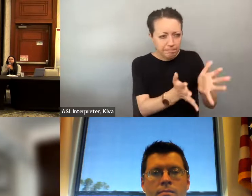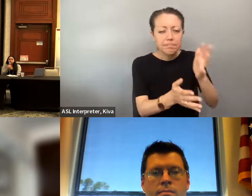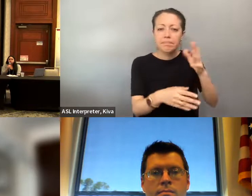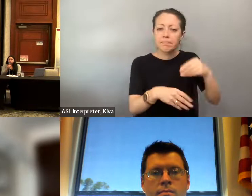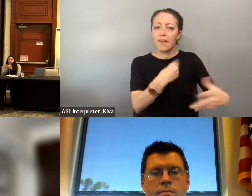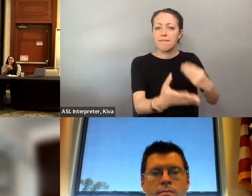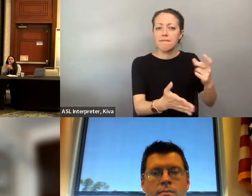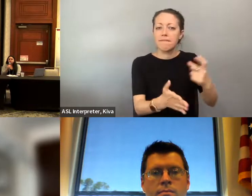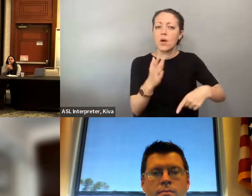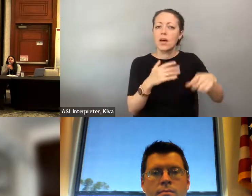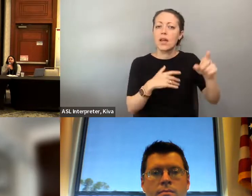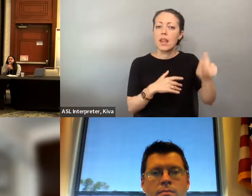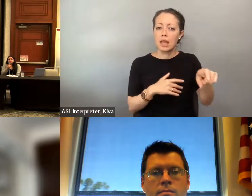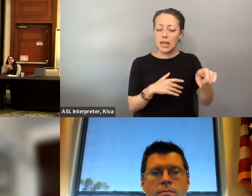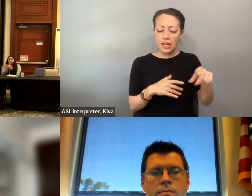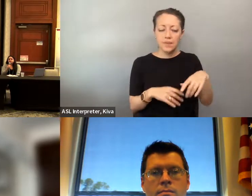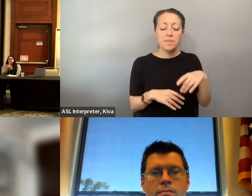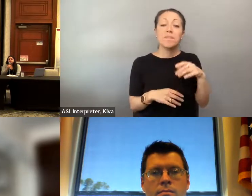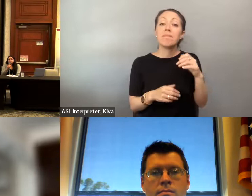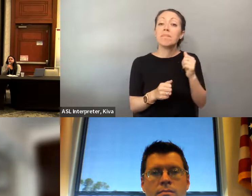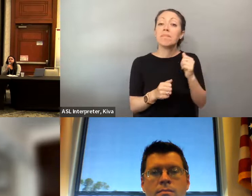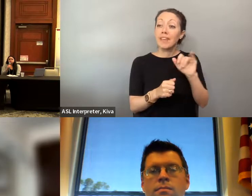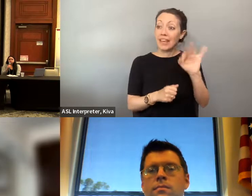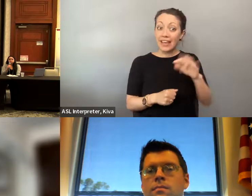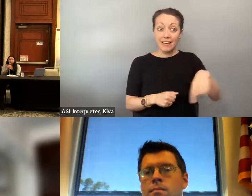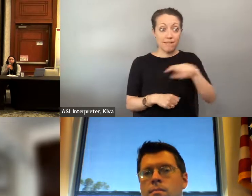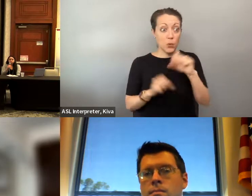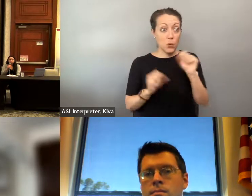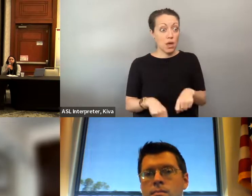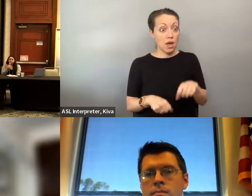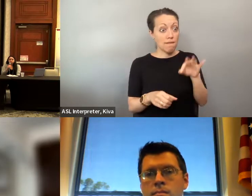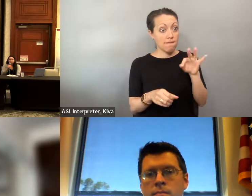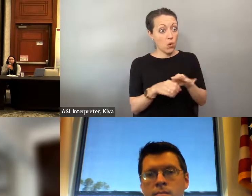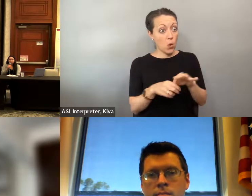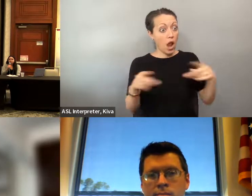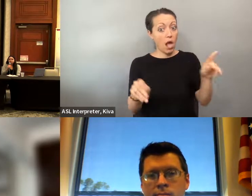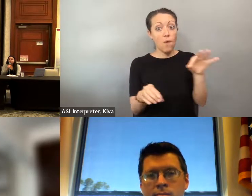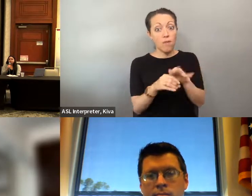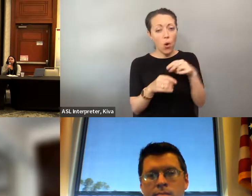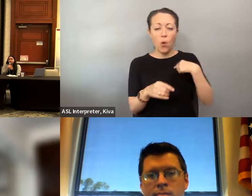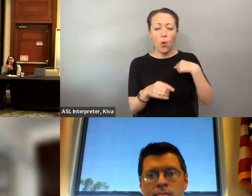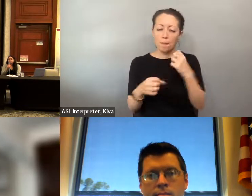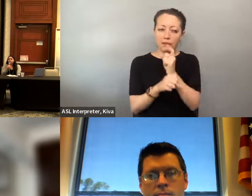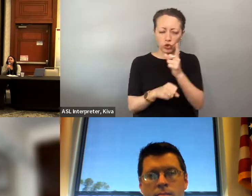able to obtain a state ID or driver's licence. Our ultimate goal is to outfit everyone that's eligible to id or driver's license. Our ultimate goal is to outfit everyone that's eligible to vote with a State Id.